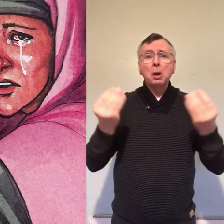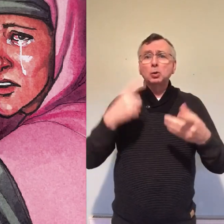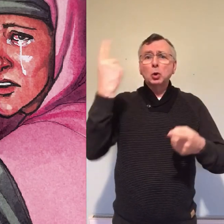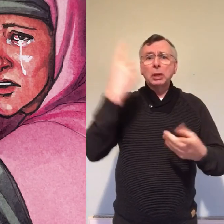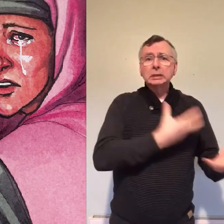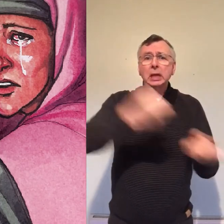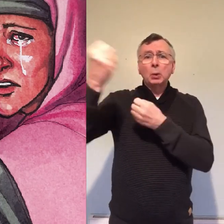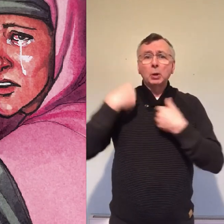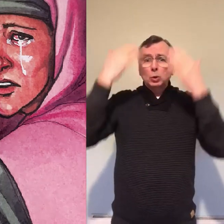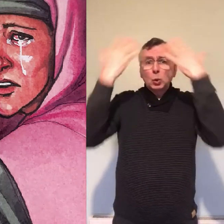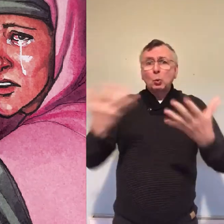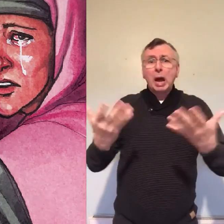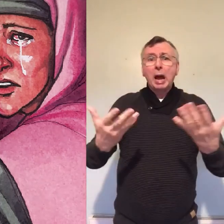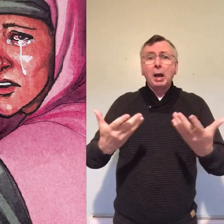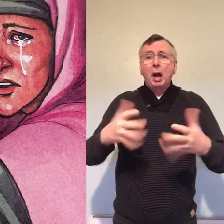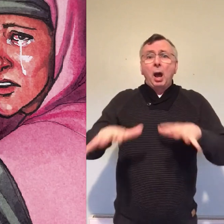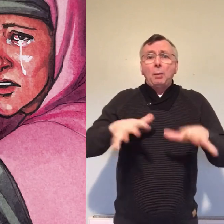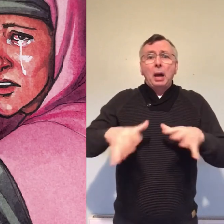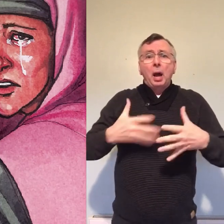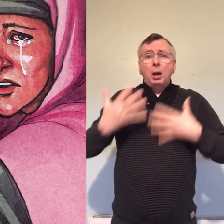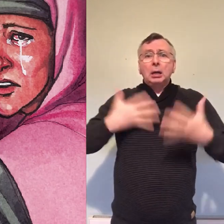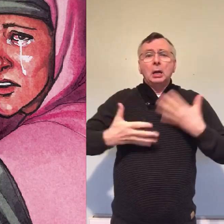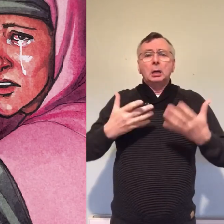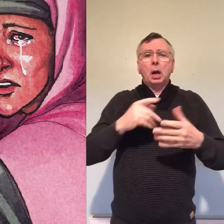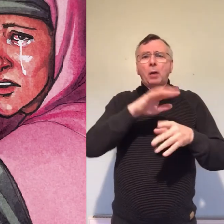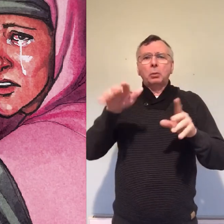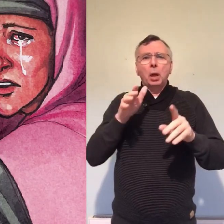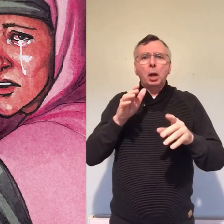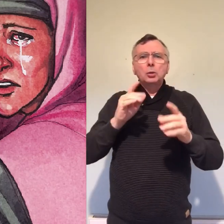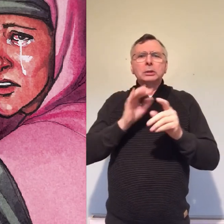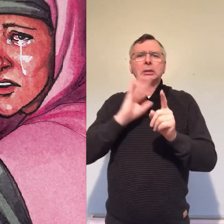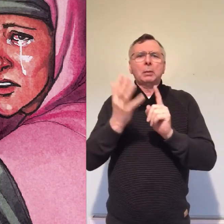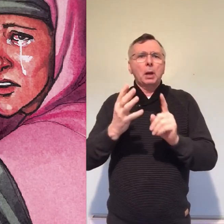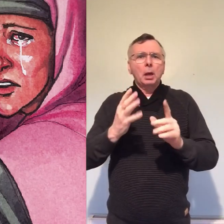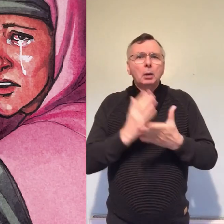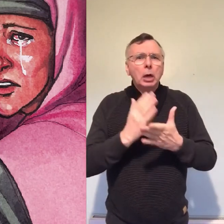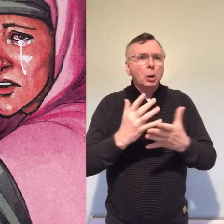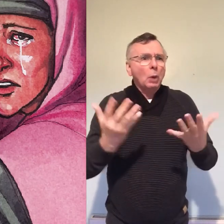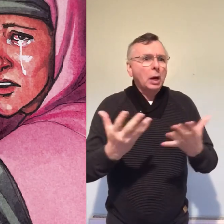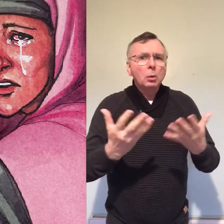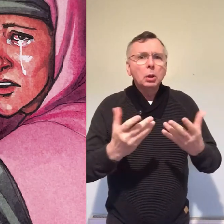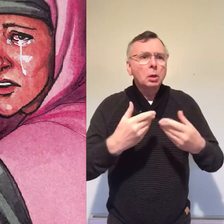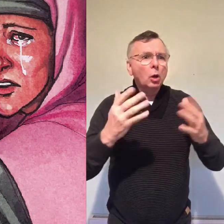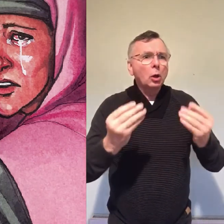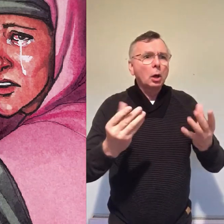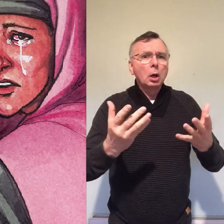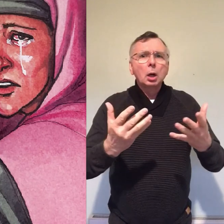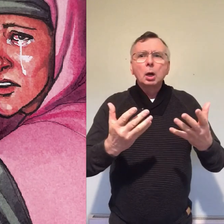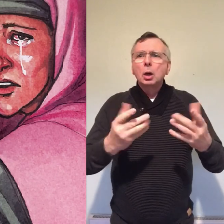I don't know who's taking it and the emotion poured out and the cycles talked about this but